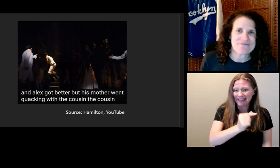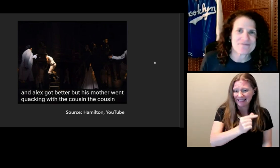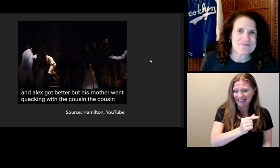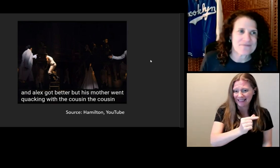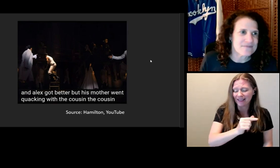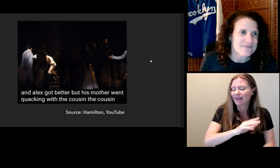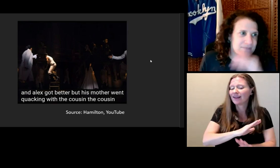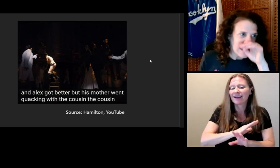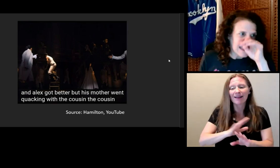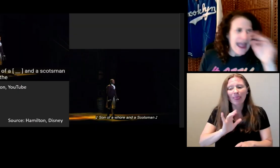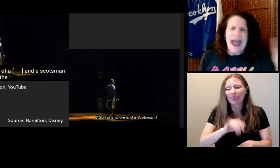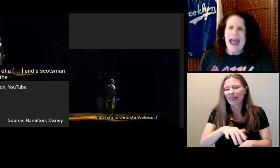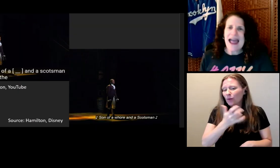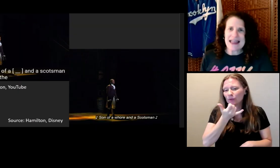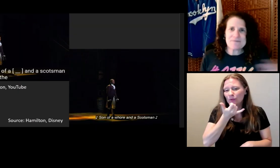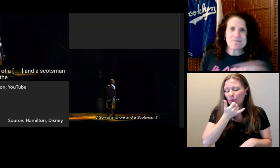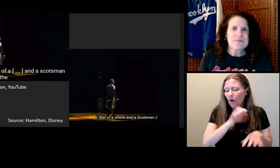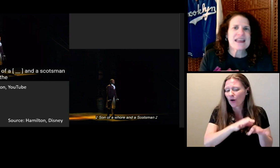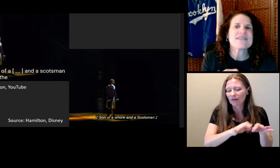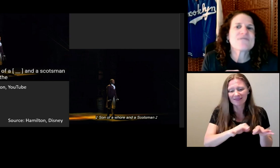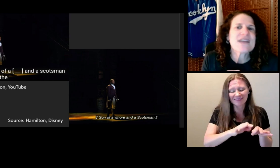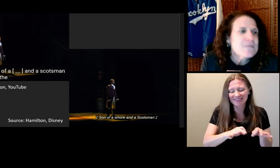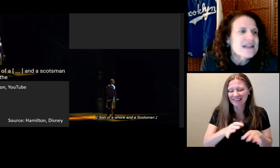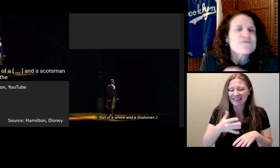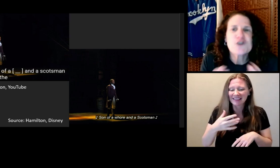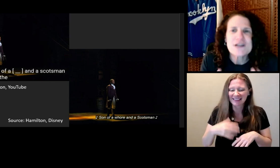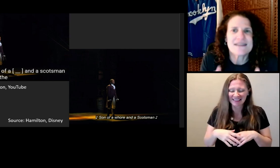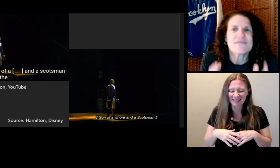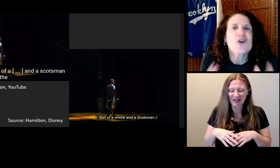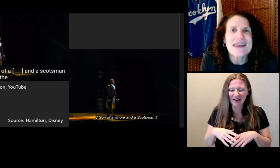Moved in with a cousin.